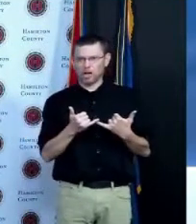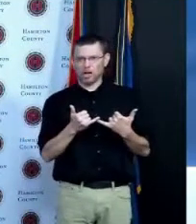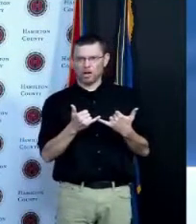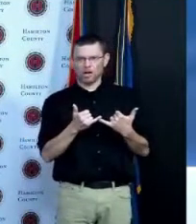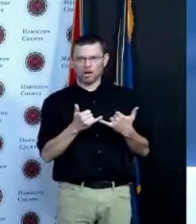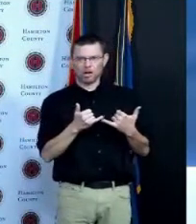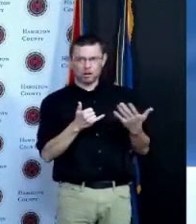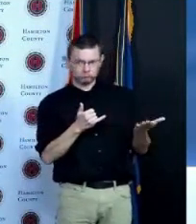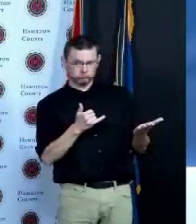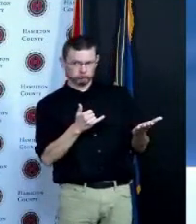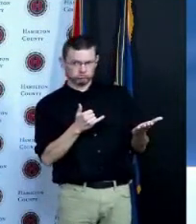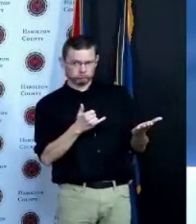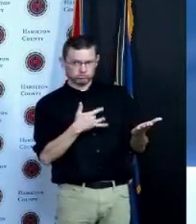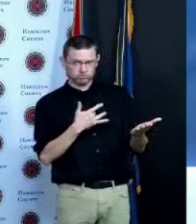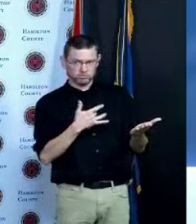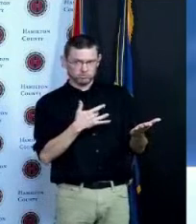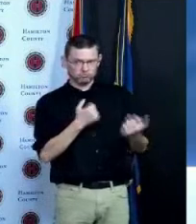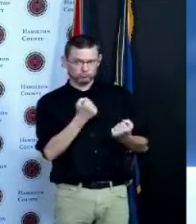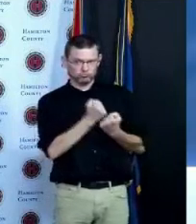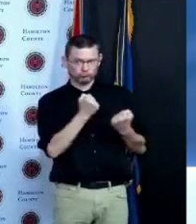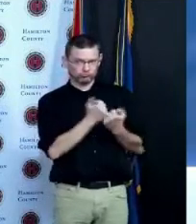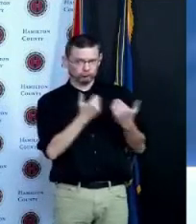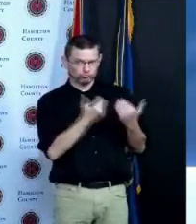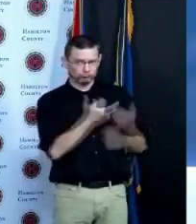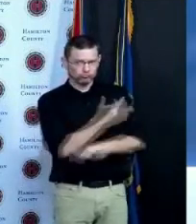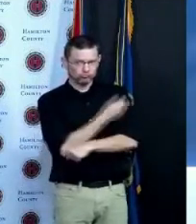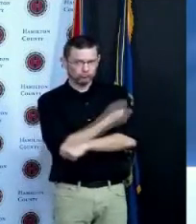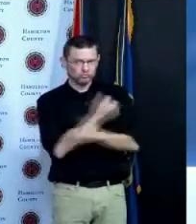strong advocate for vaccination I'm just trying to figure out what what was the